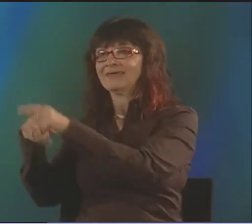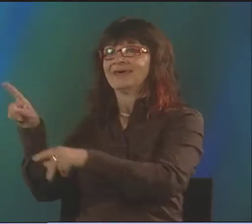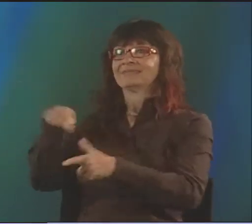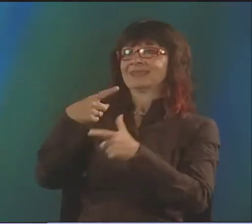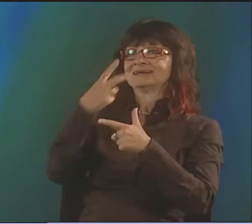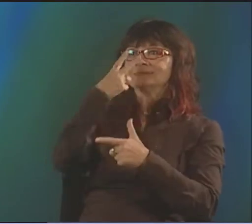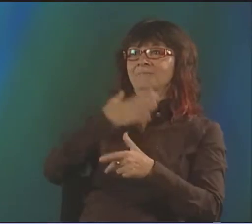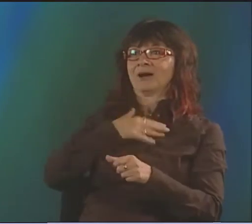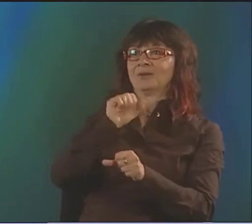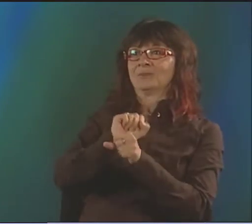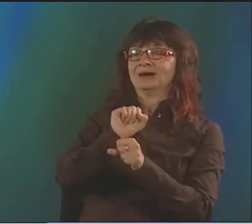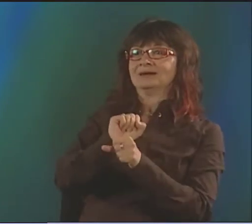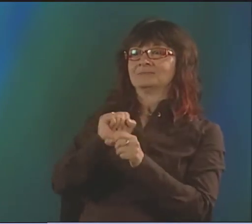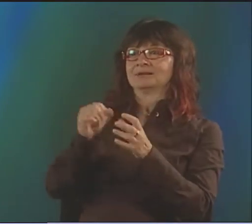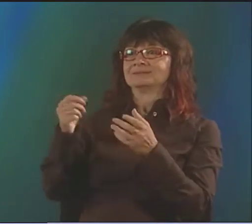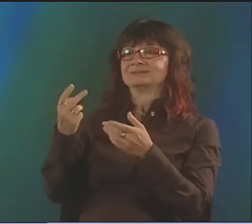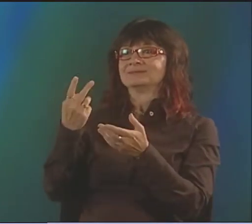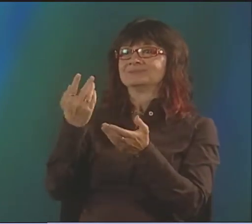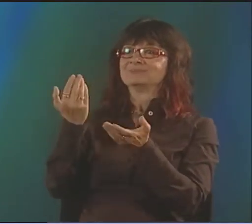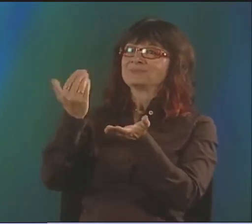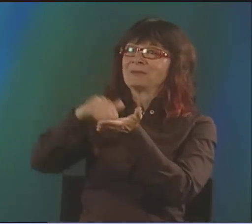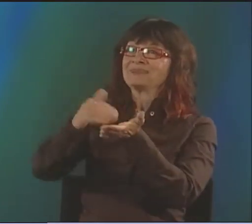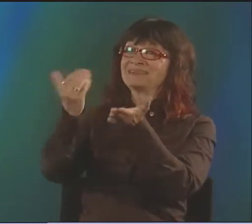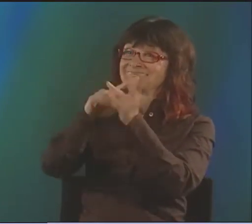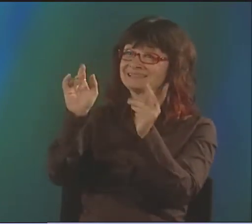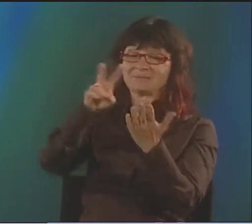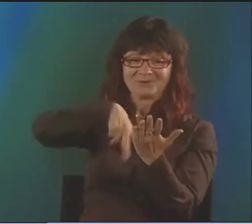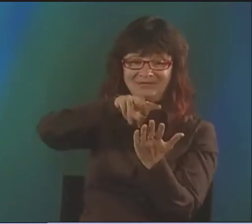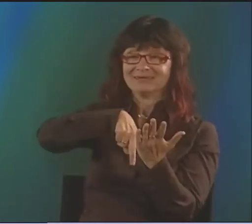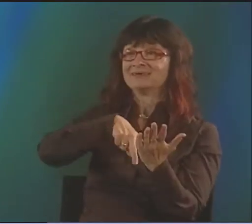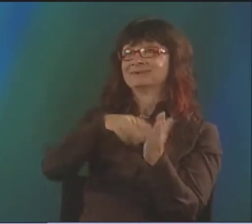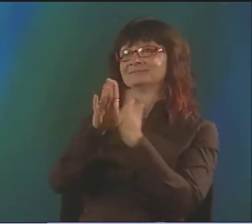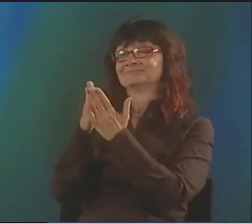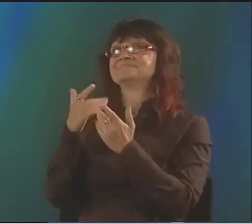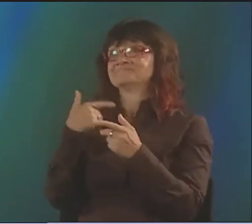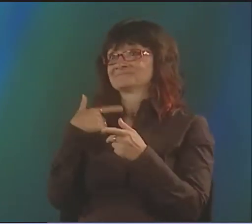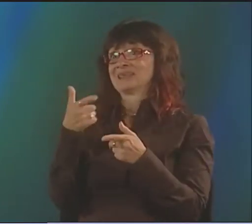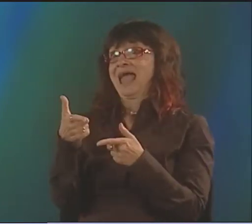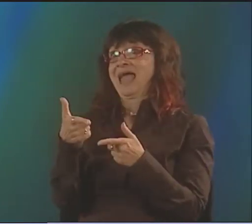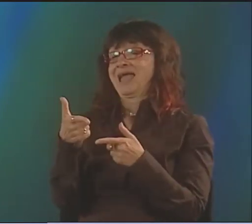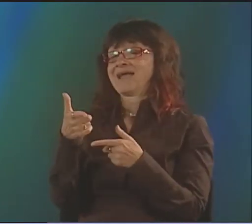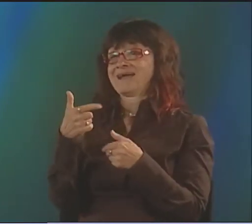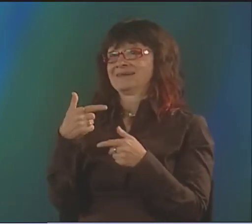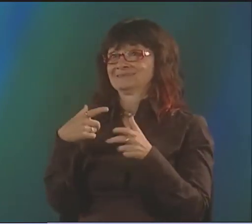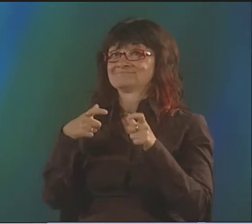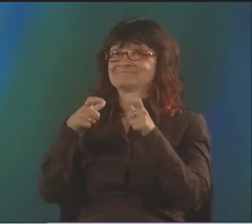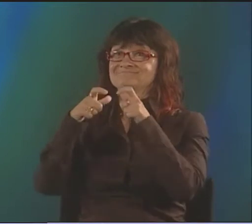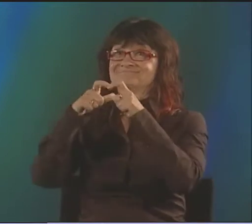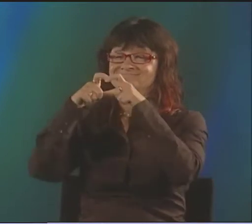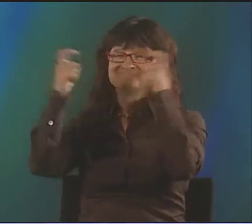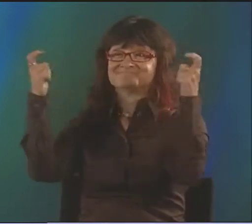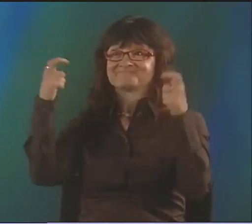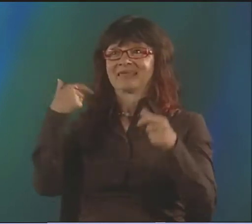AND THEN THEY WATCH ME, IT'S HELPFUL FOR THEM, TOO, BECAUSE THEY'LL BE LEARNING TO READ SWEDISH BETTER, TOO. SO IT'S NICE. IT'S GREAT.